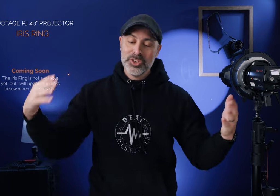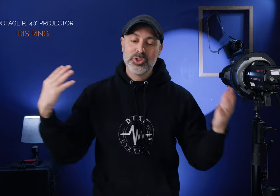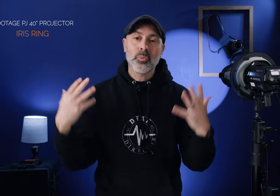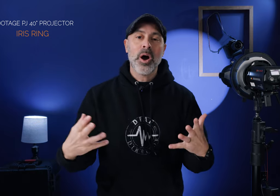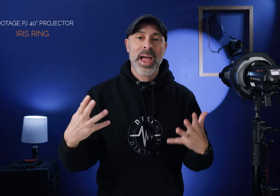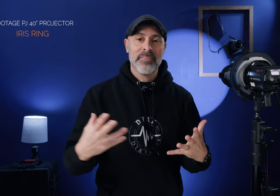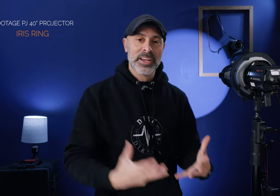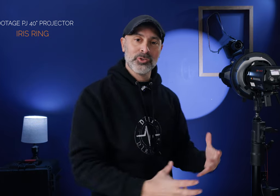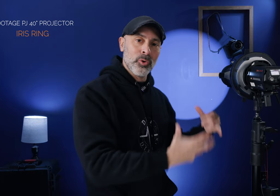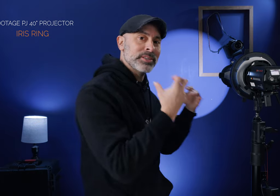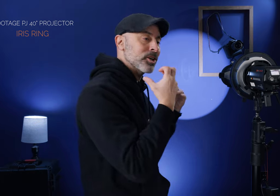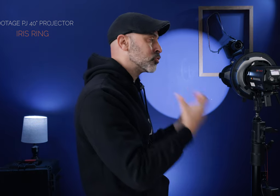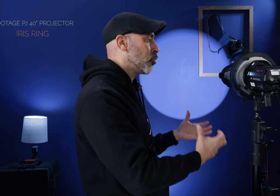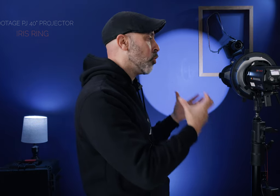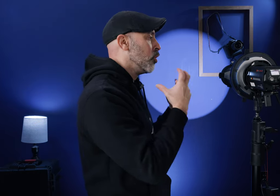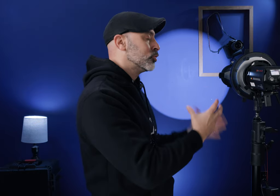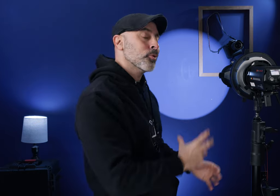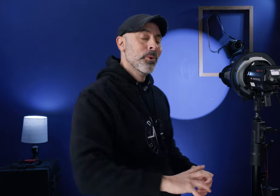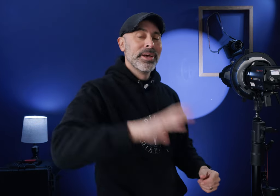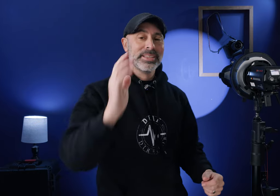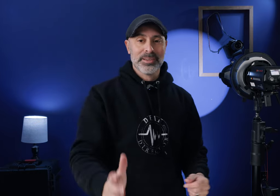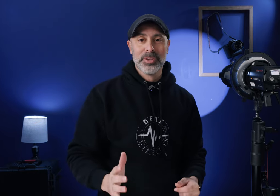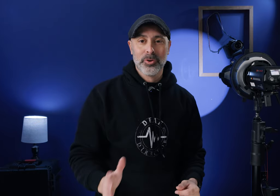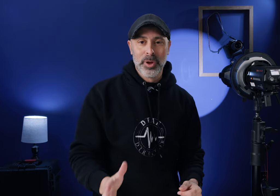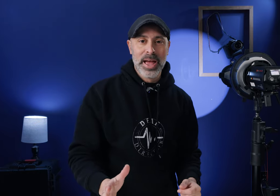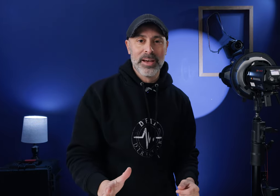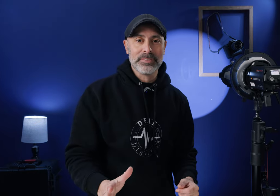you just want to have that control it's a control tool and it's something you're going want to have